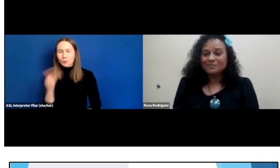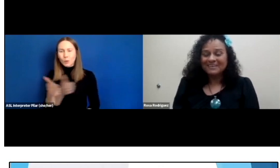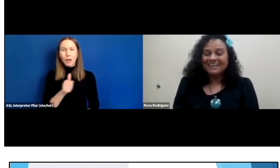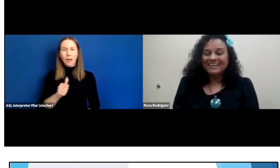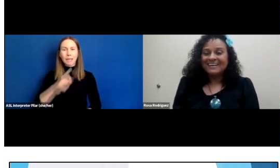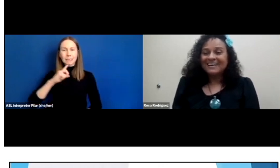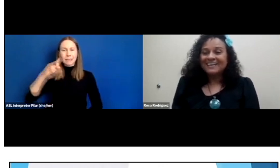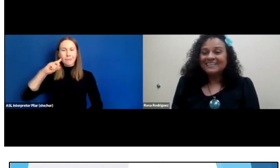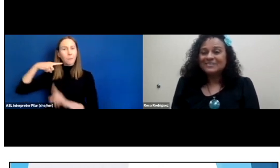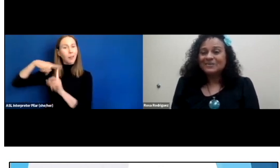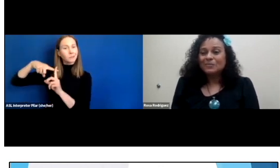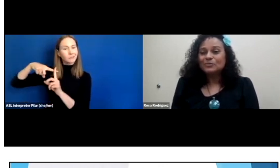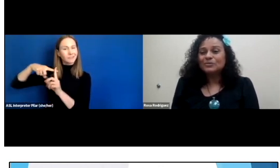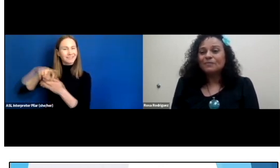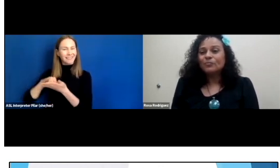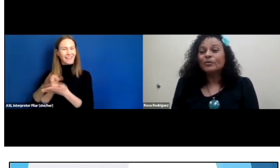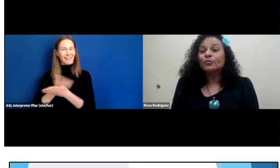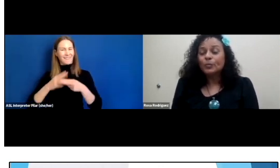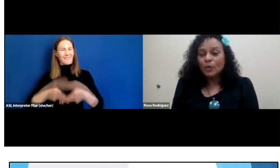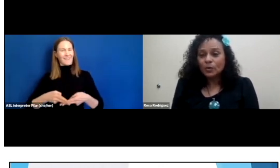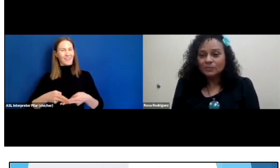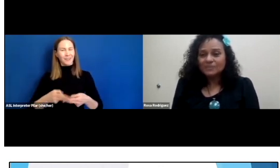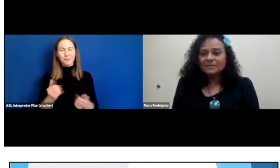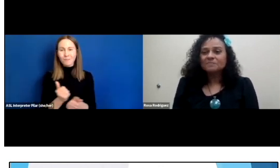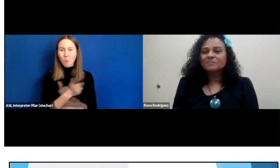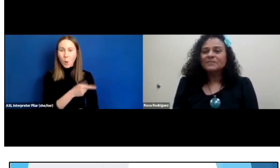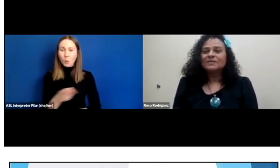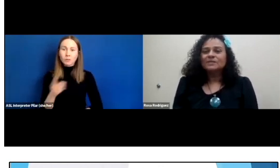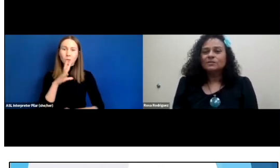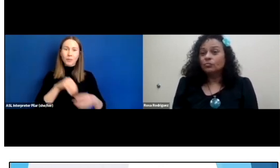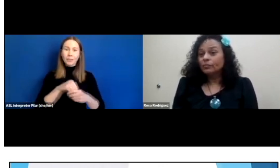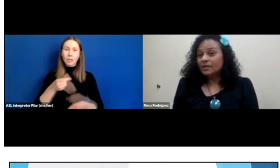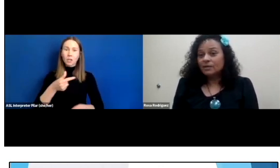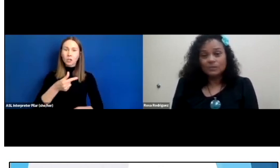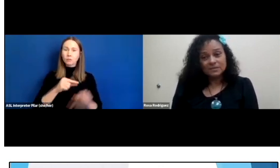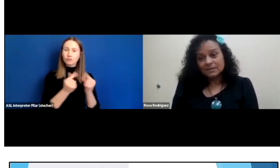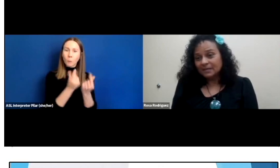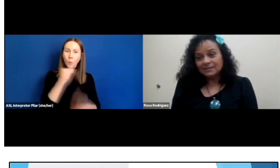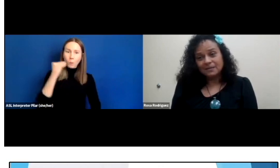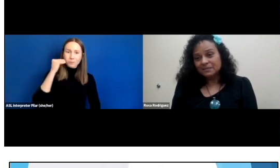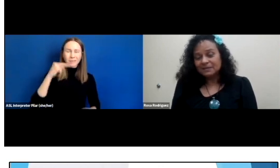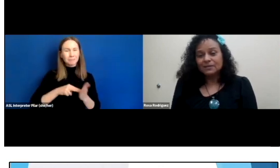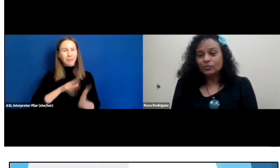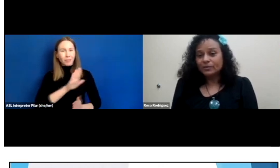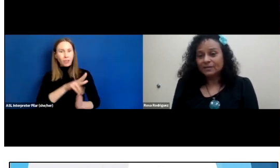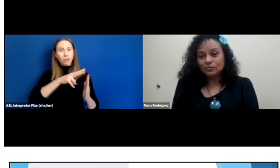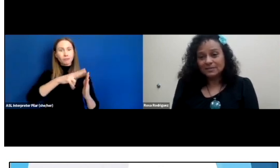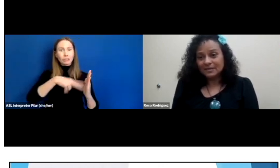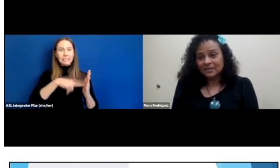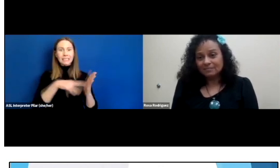So, most of them were in group homes. So, reading was not something that they were interested in.